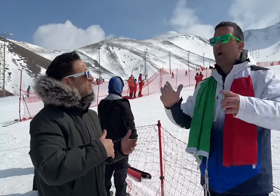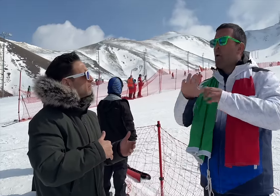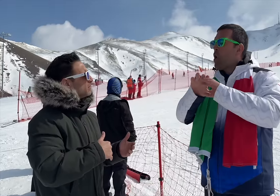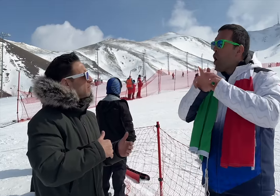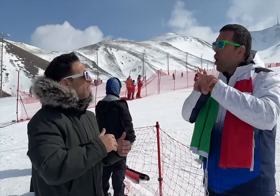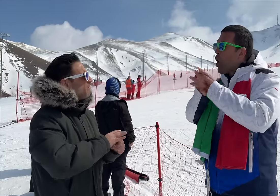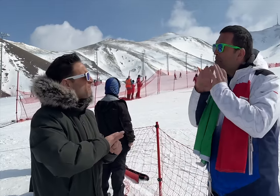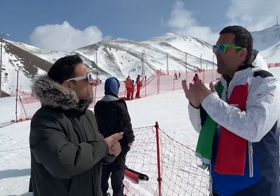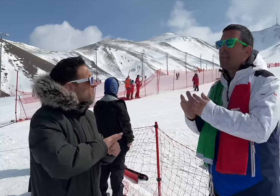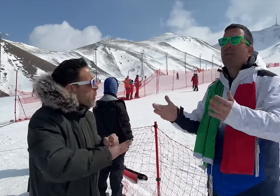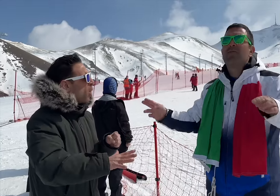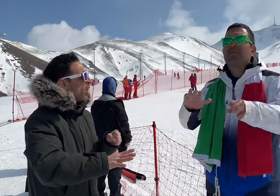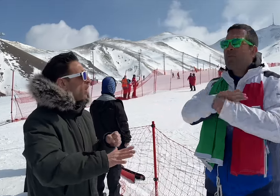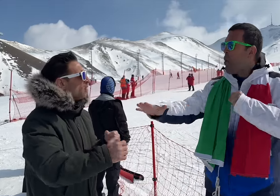All humanity must be here.